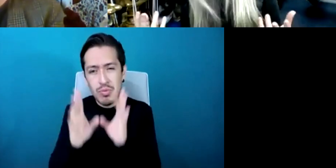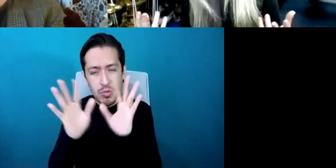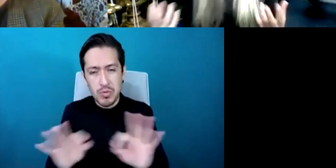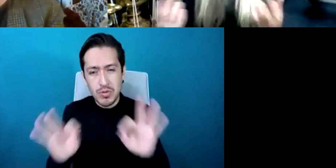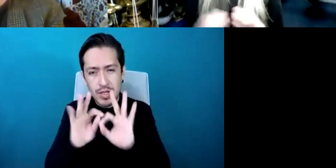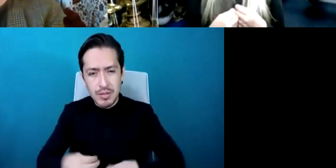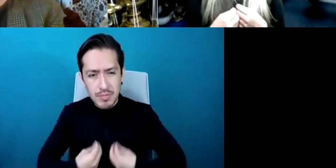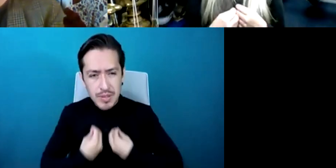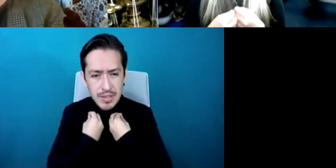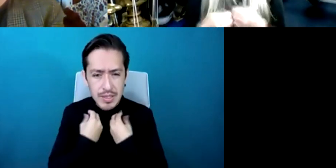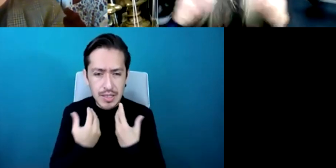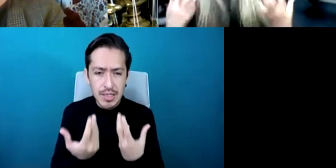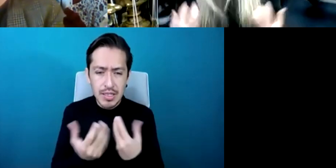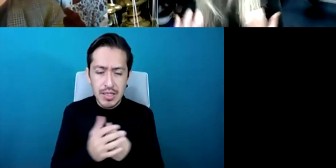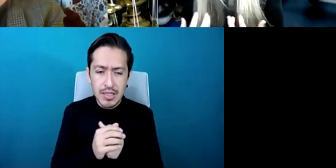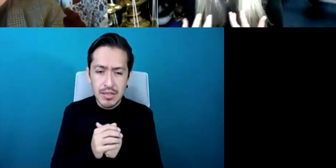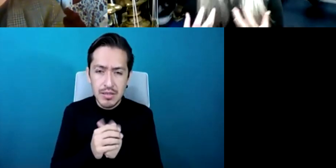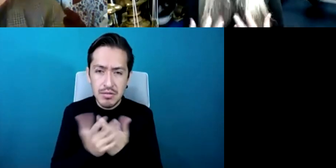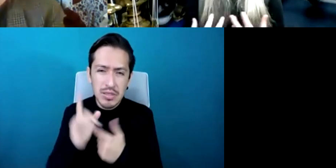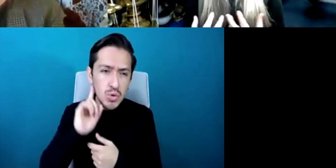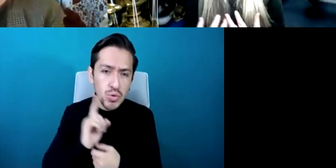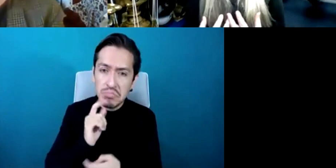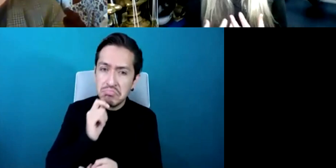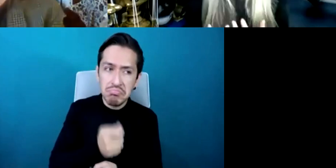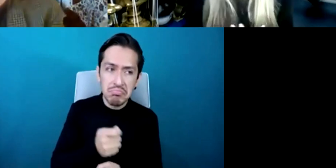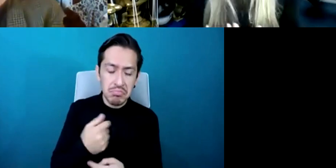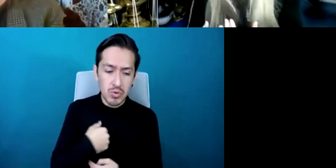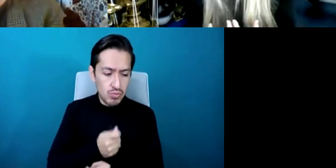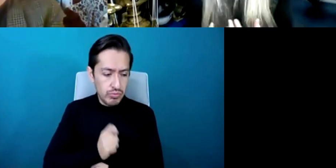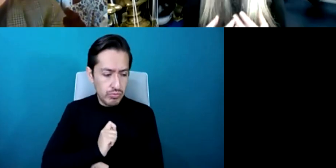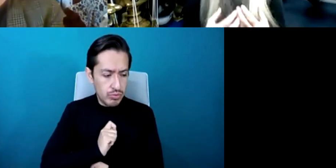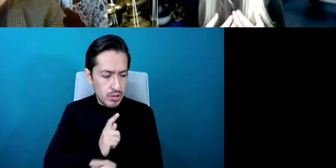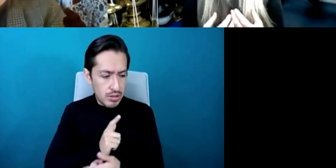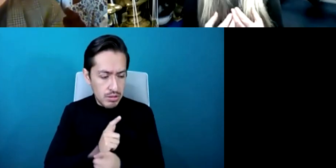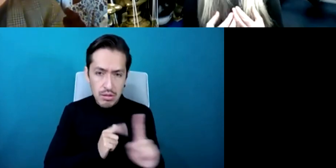be sight impaired what it might feel like to be in a wheelchair and of course not everybody